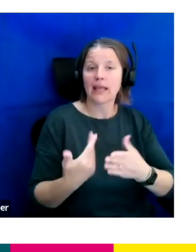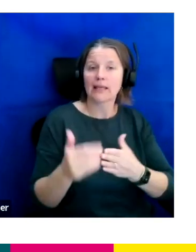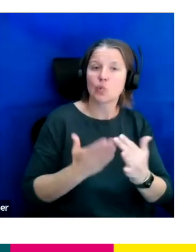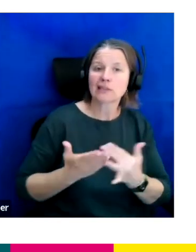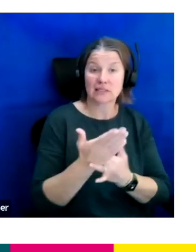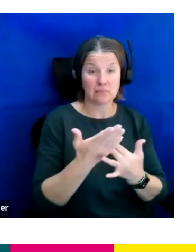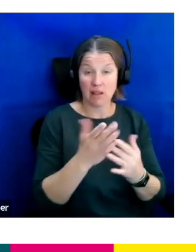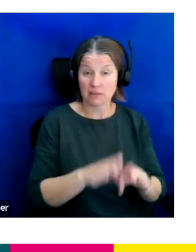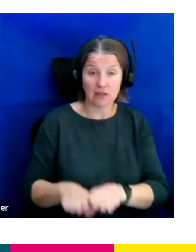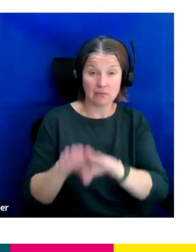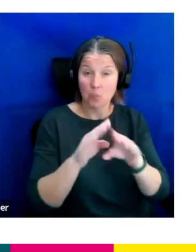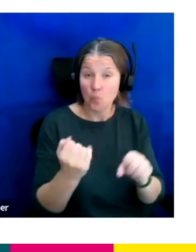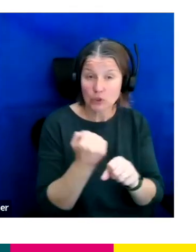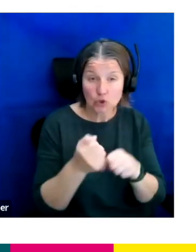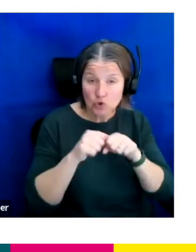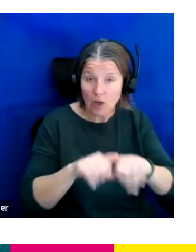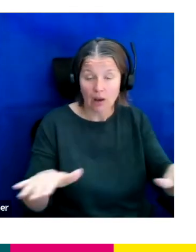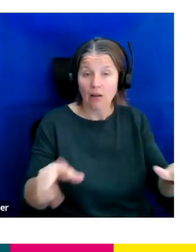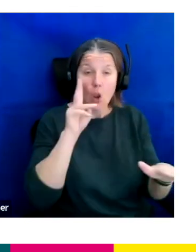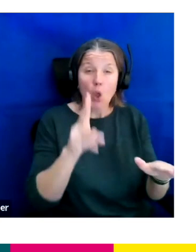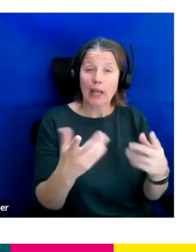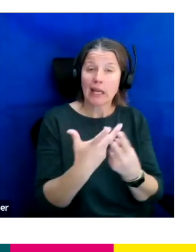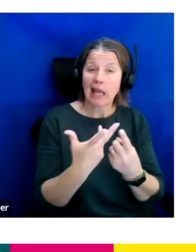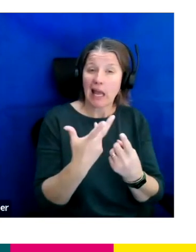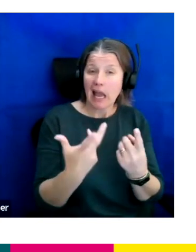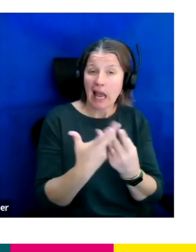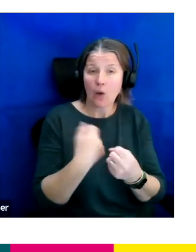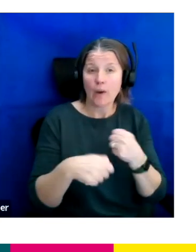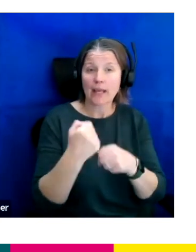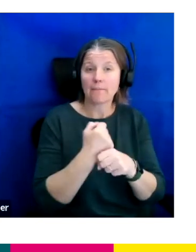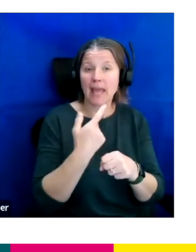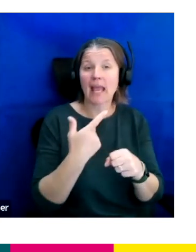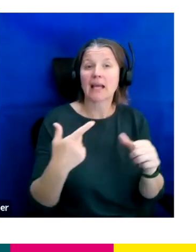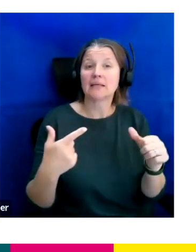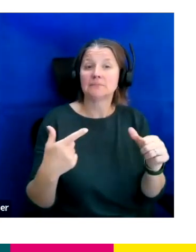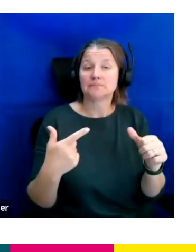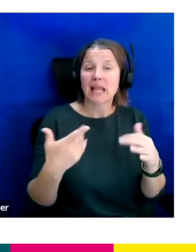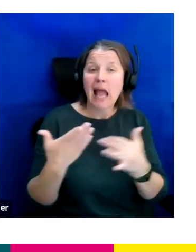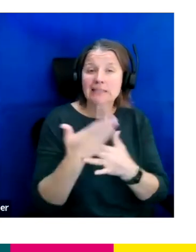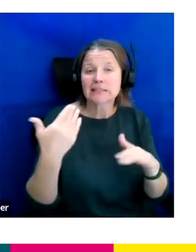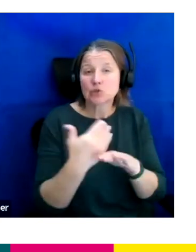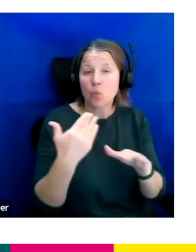is through looking at how we can make access to work more accessible and friendly for the industry.